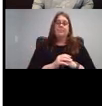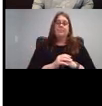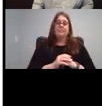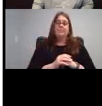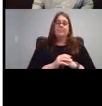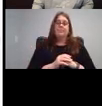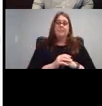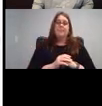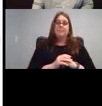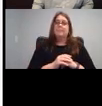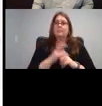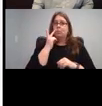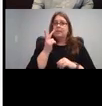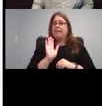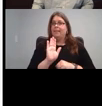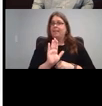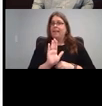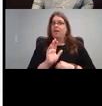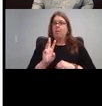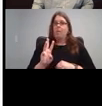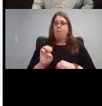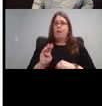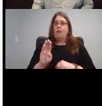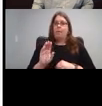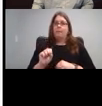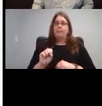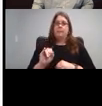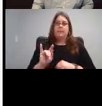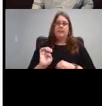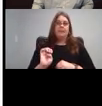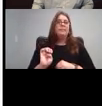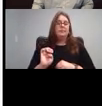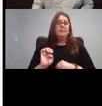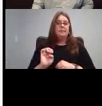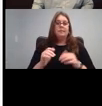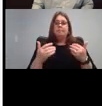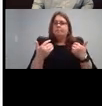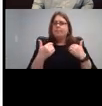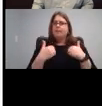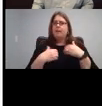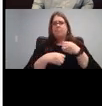and open up their website. So they have all they have a whole bunch of resources for